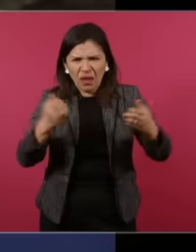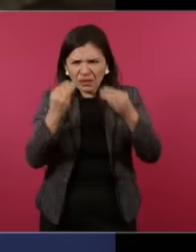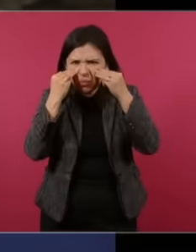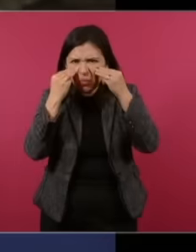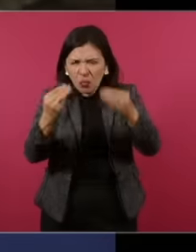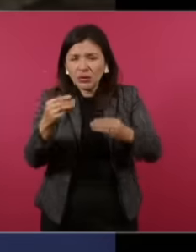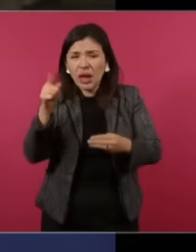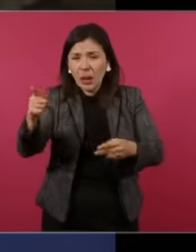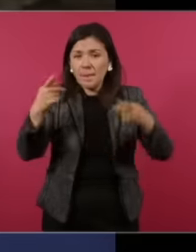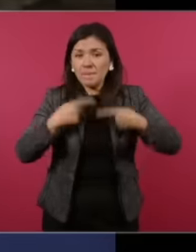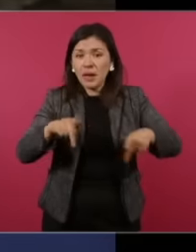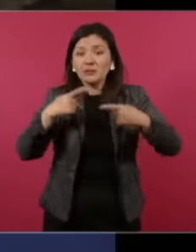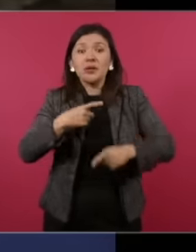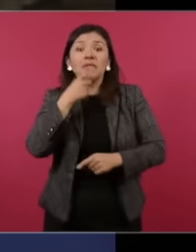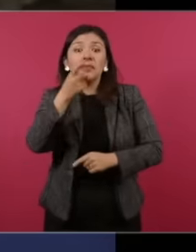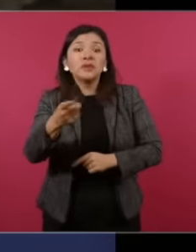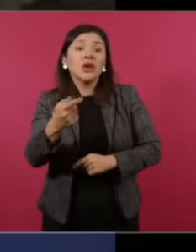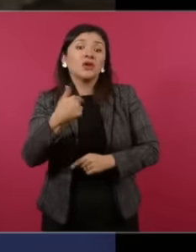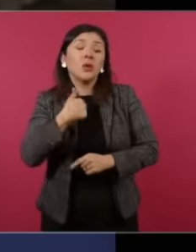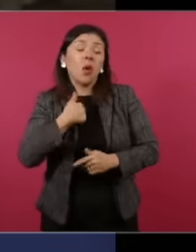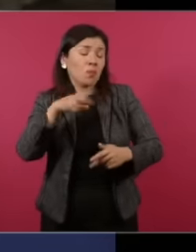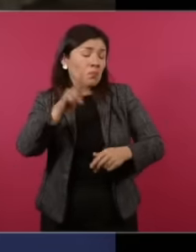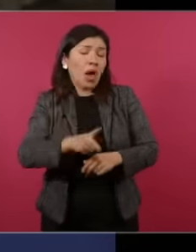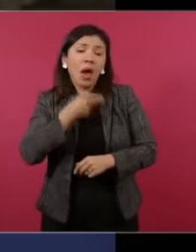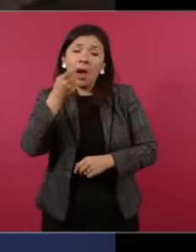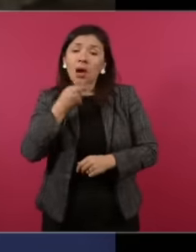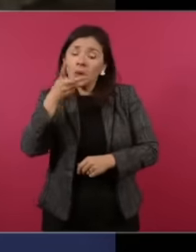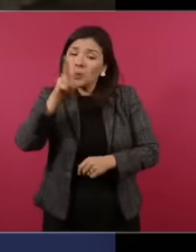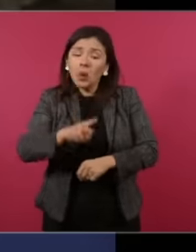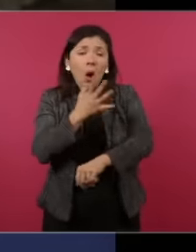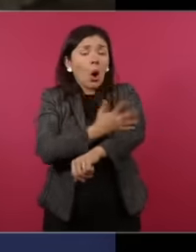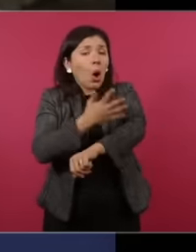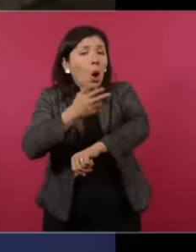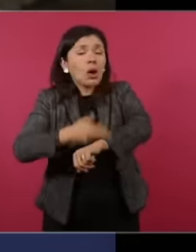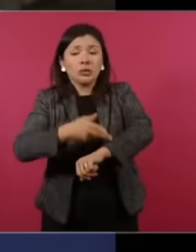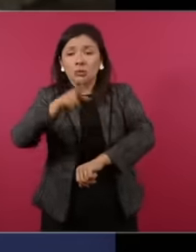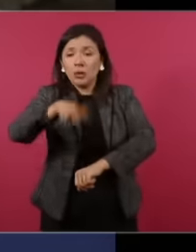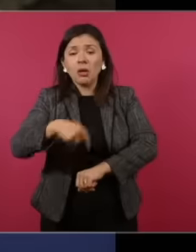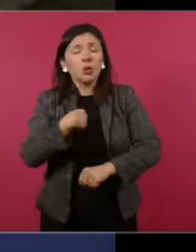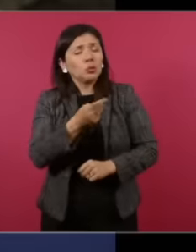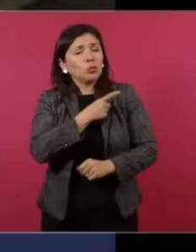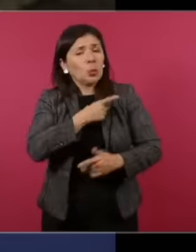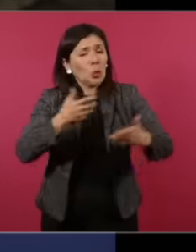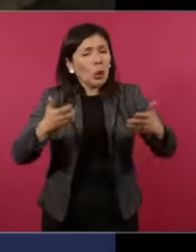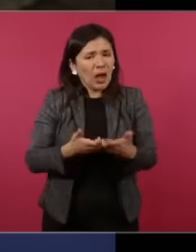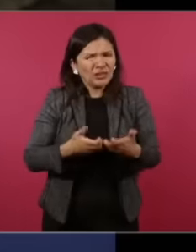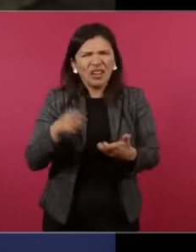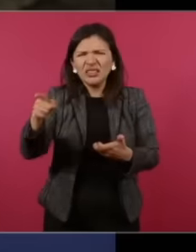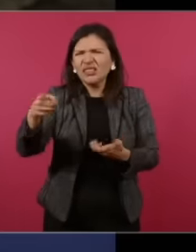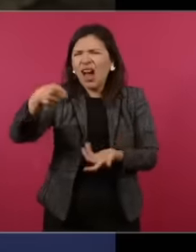who pretends to be Ah is very honest and that I'm on the right track and that nothing happens that he's a corrupt imo